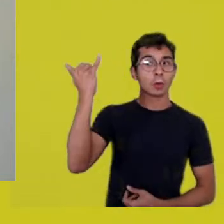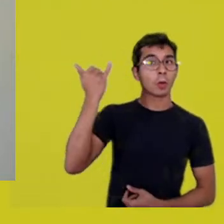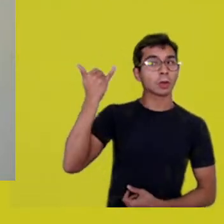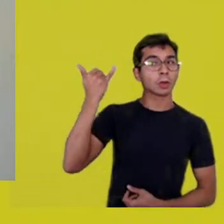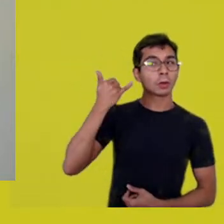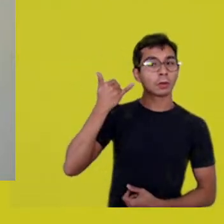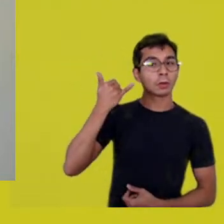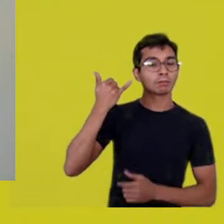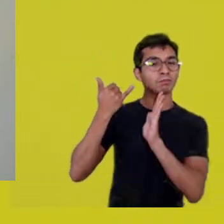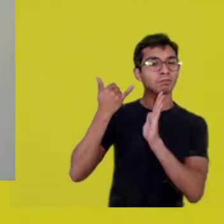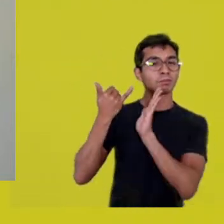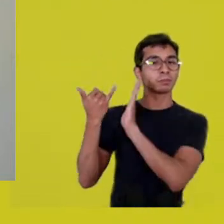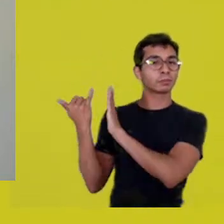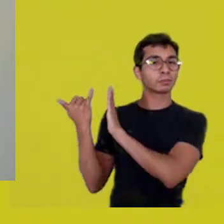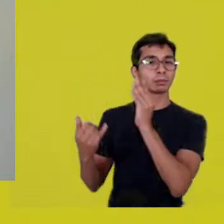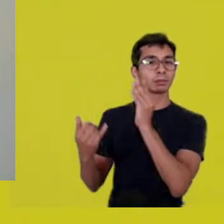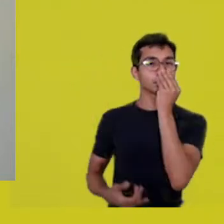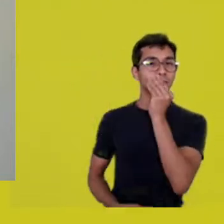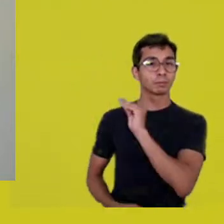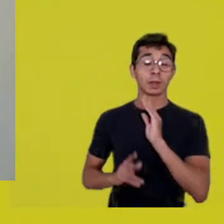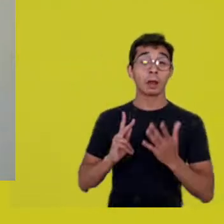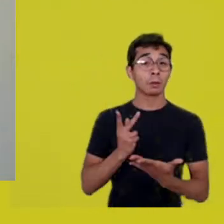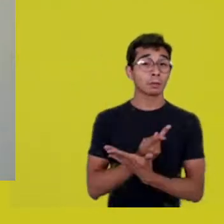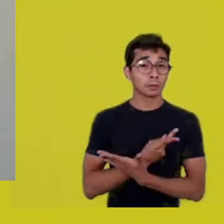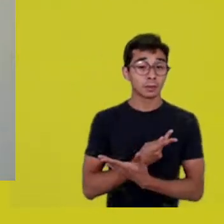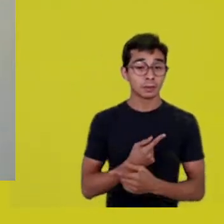because there’s a banalization of the meaning of dreams.